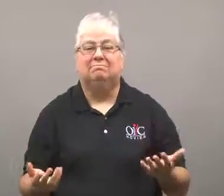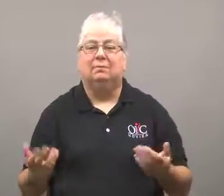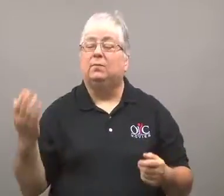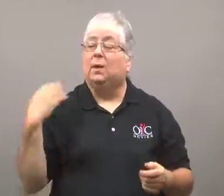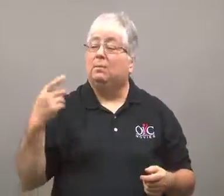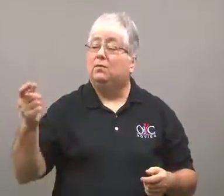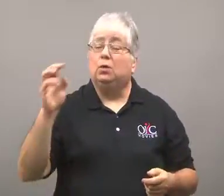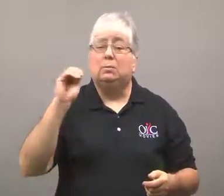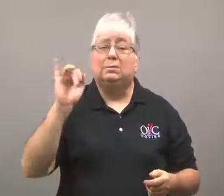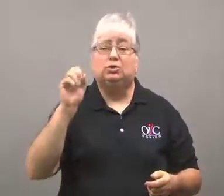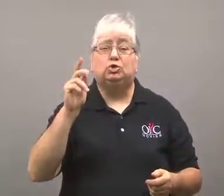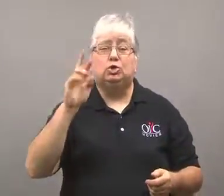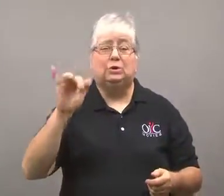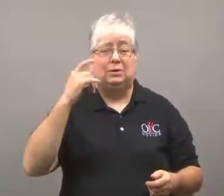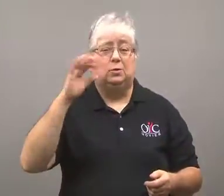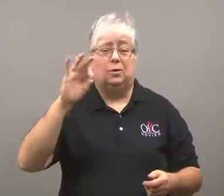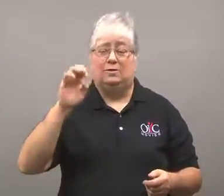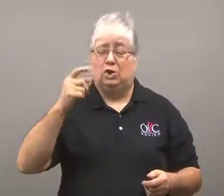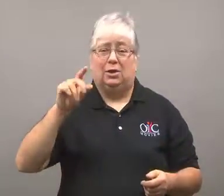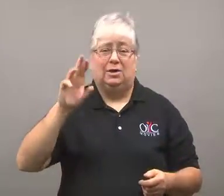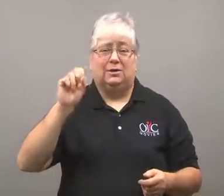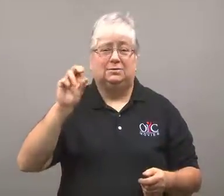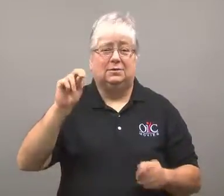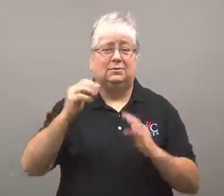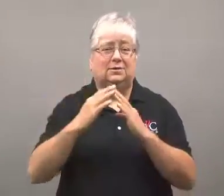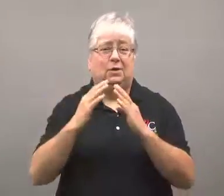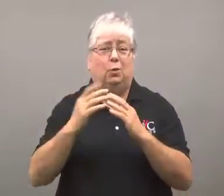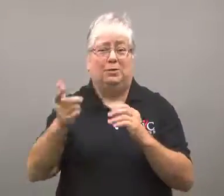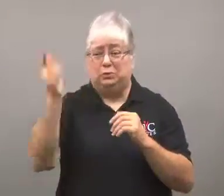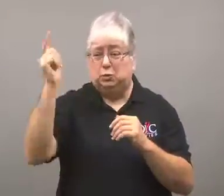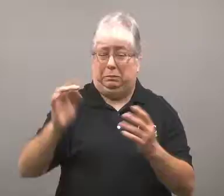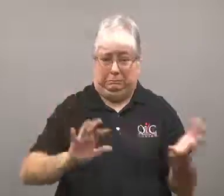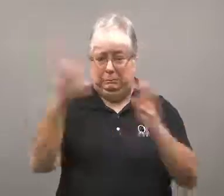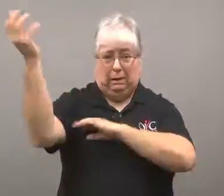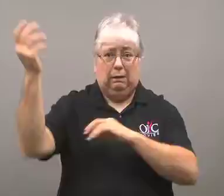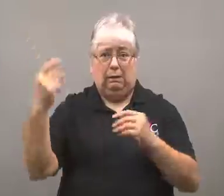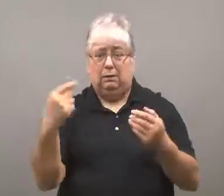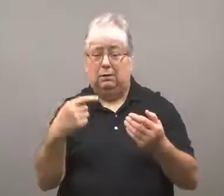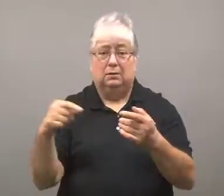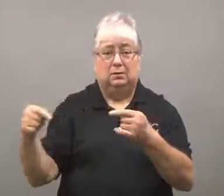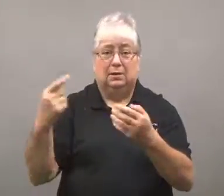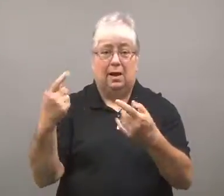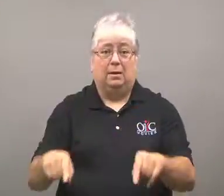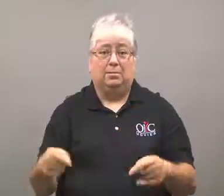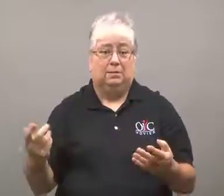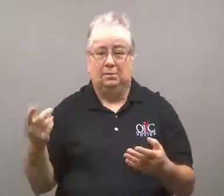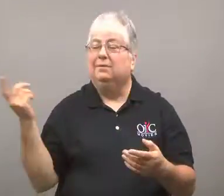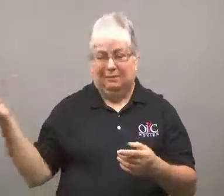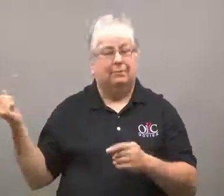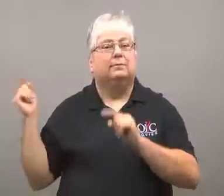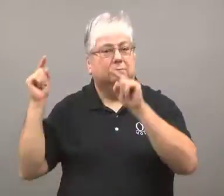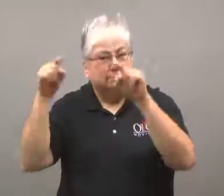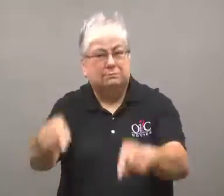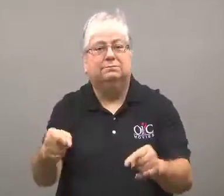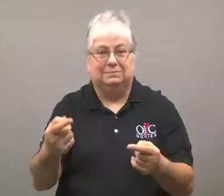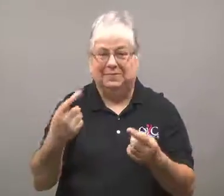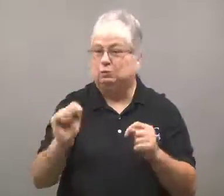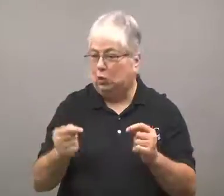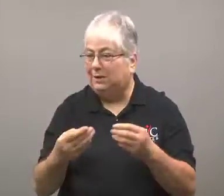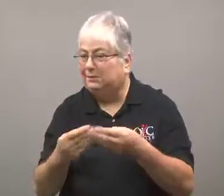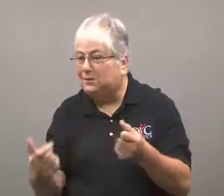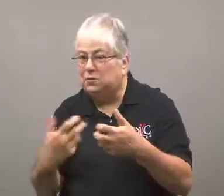After the Ferguson, Missouri shooting and aftermath,